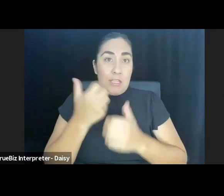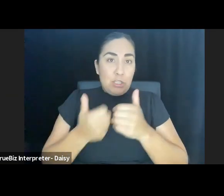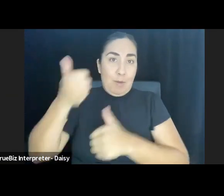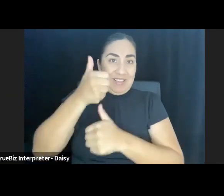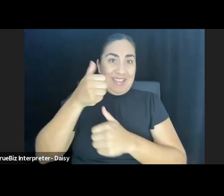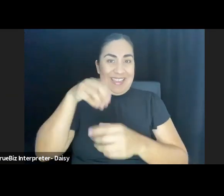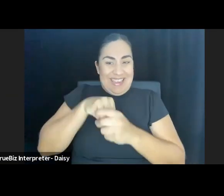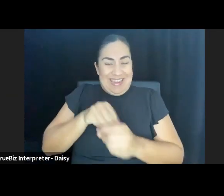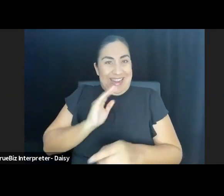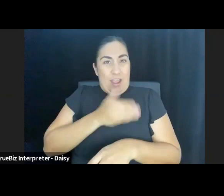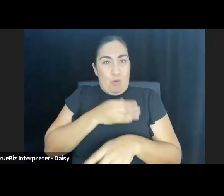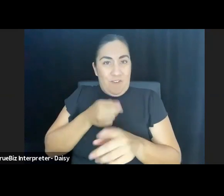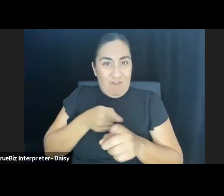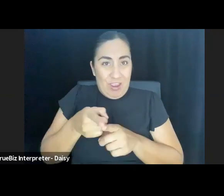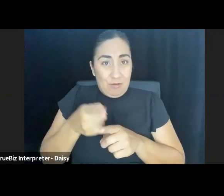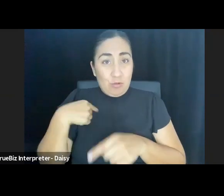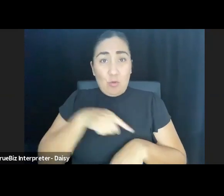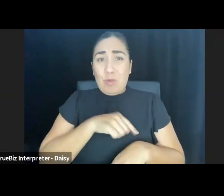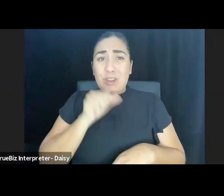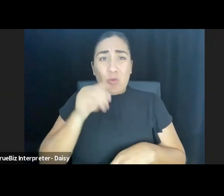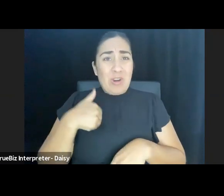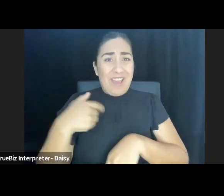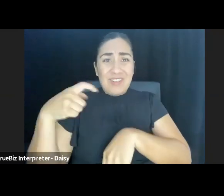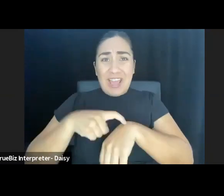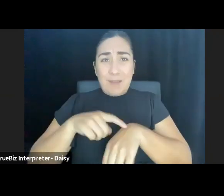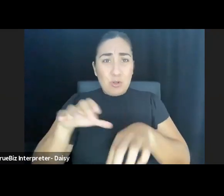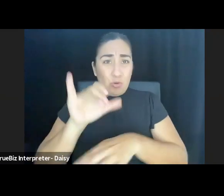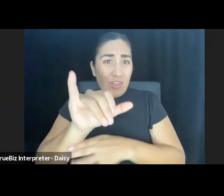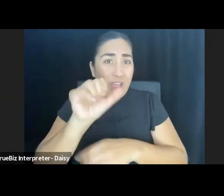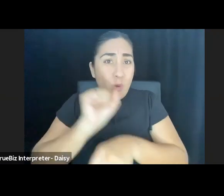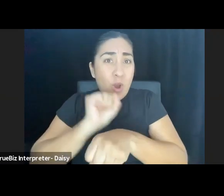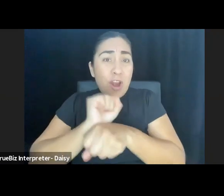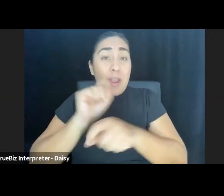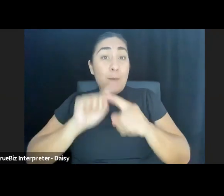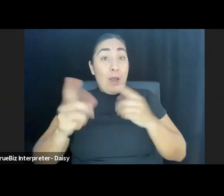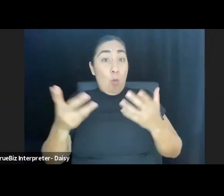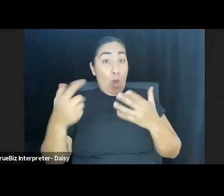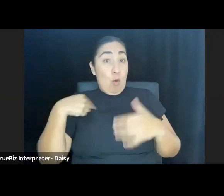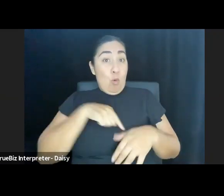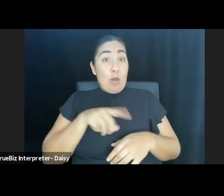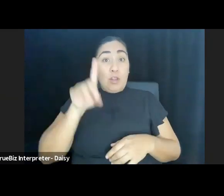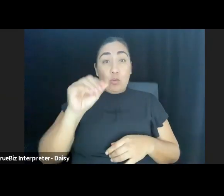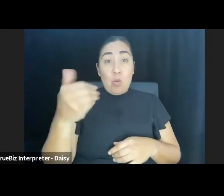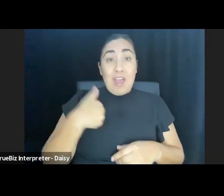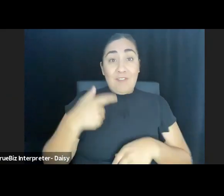We don't have time to do that work today, but what we do have time to do and what I'm asking